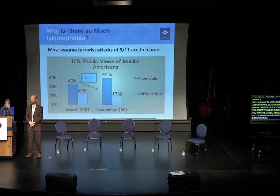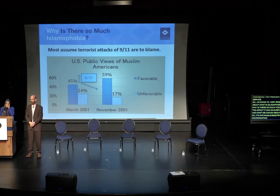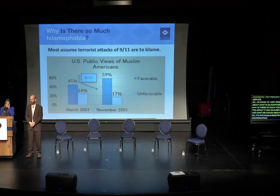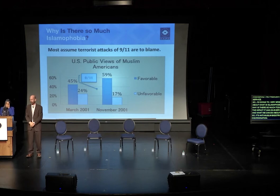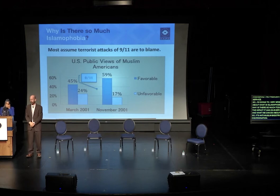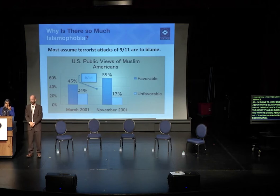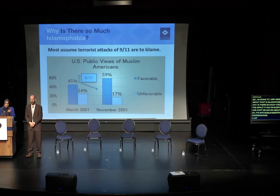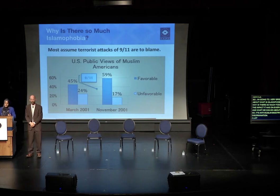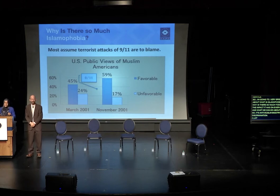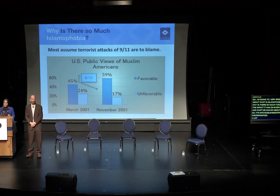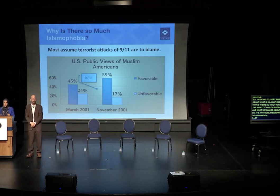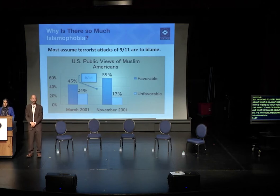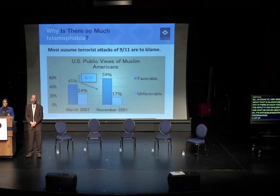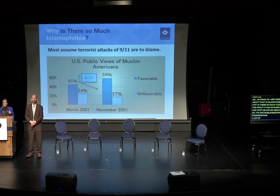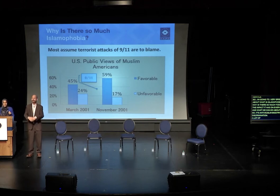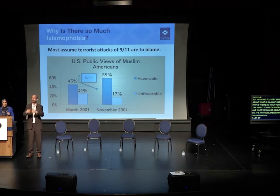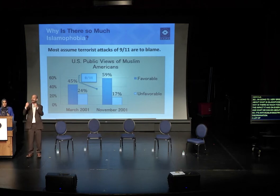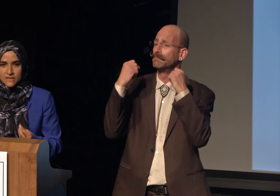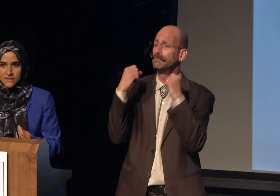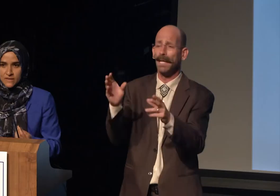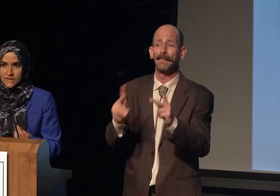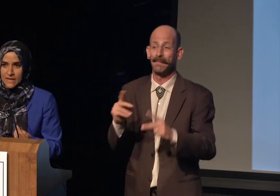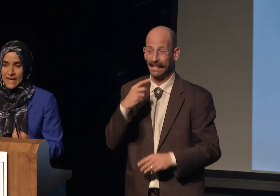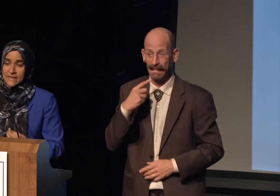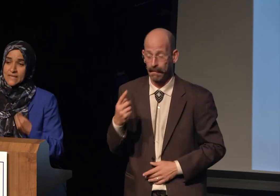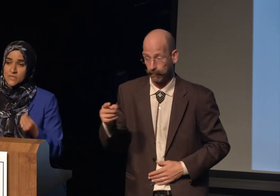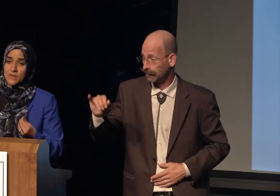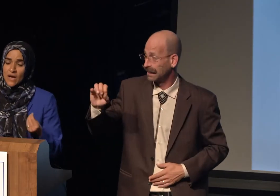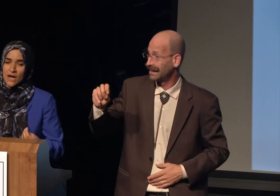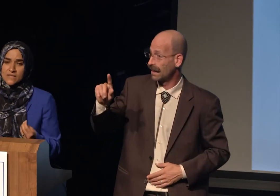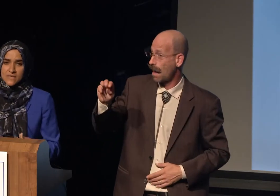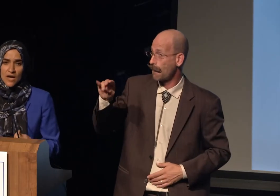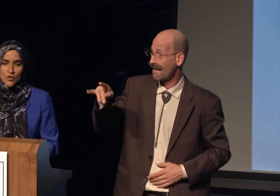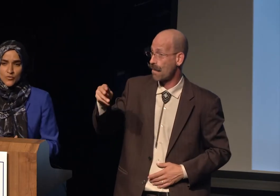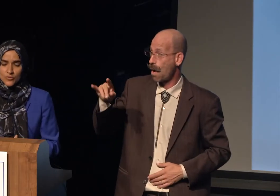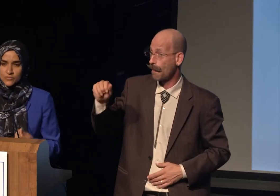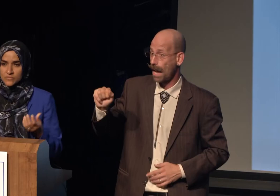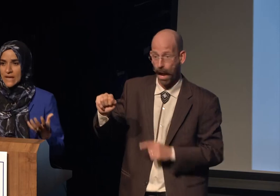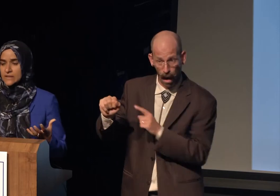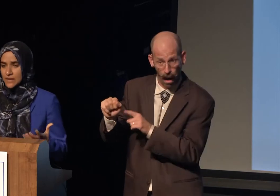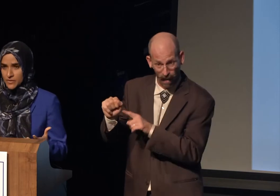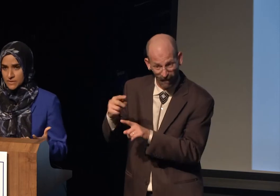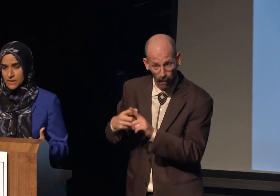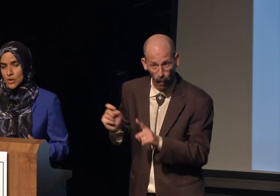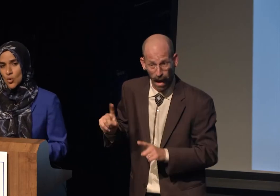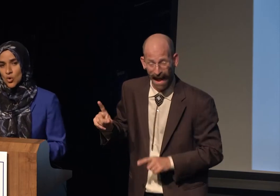that Islamophobia started and is because of 9/11.